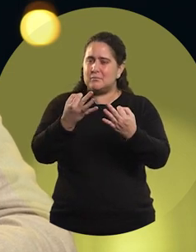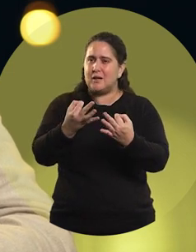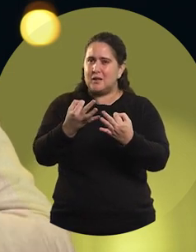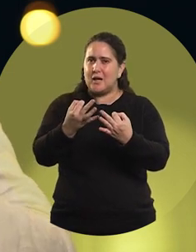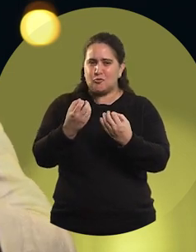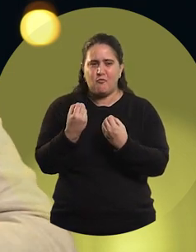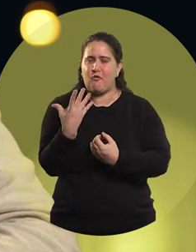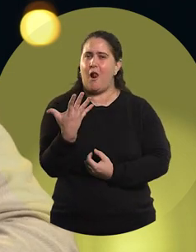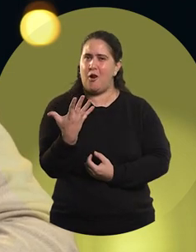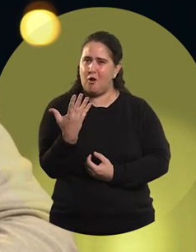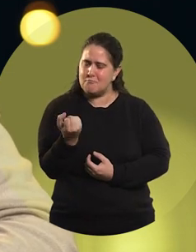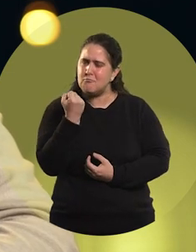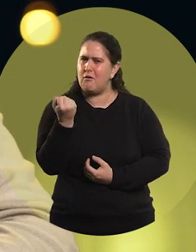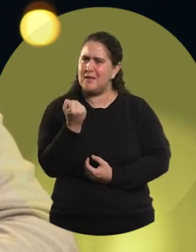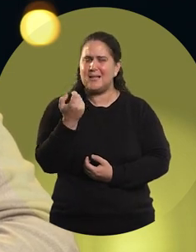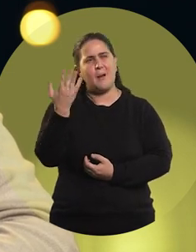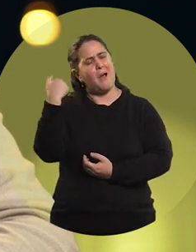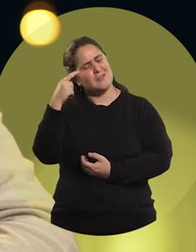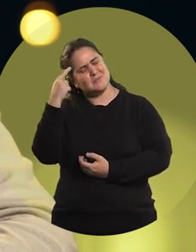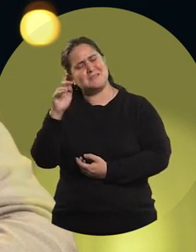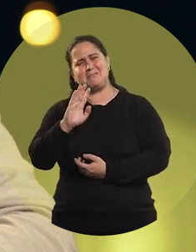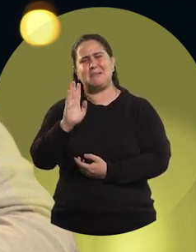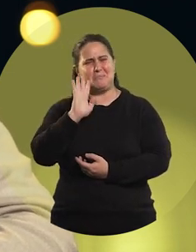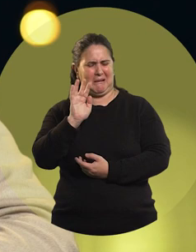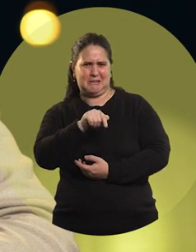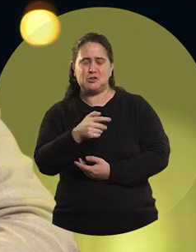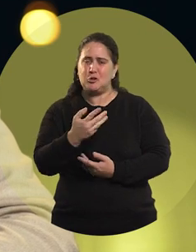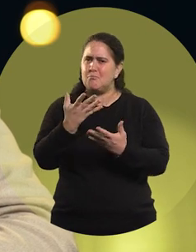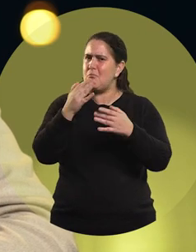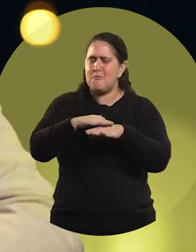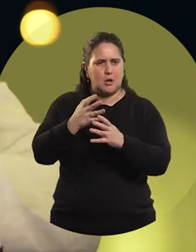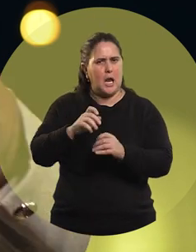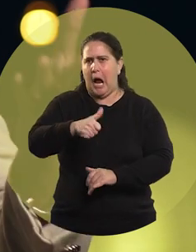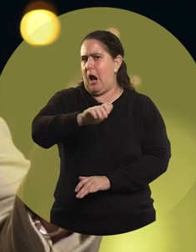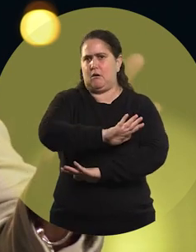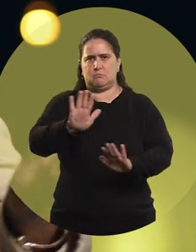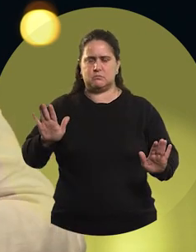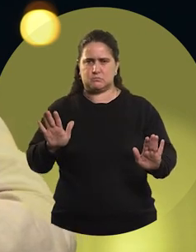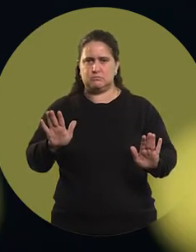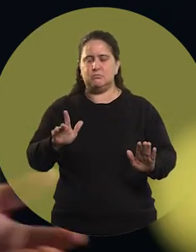they are much more valuable than you thought. Because at the time I wanted to win,